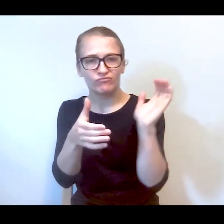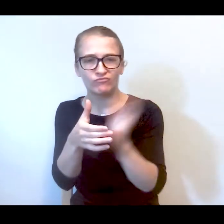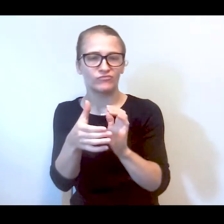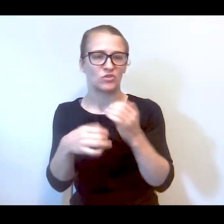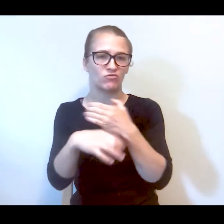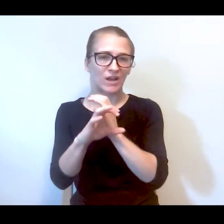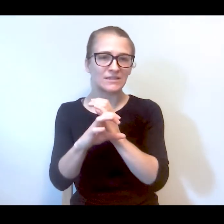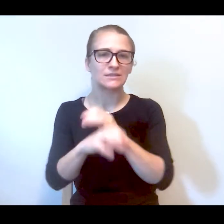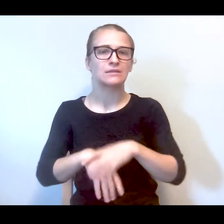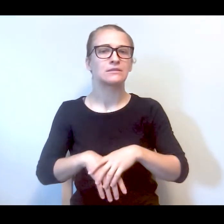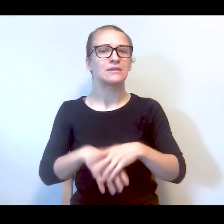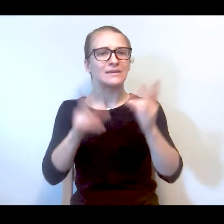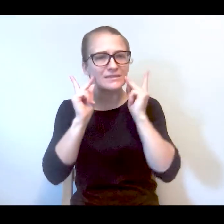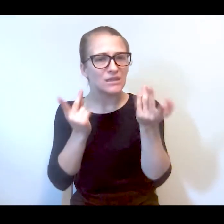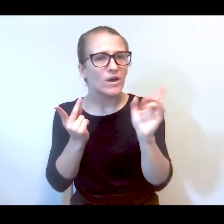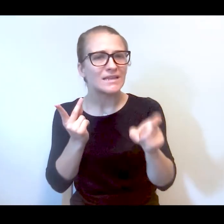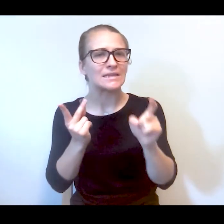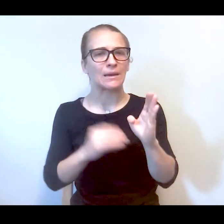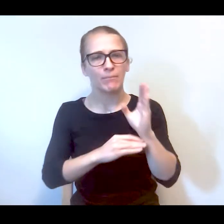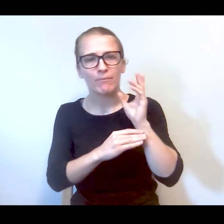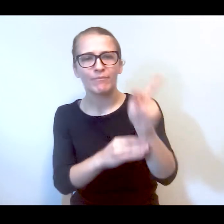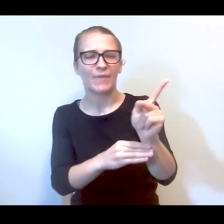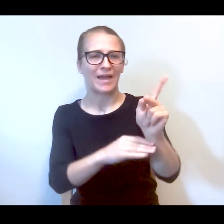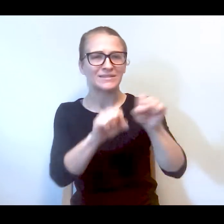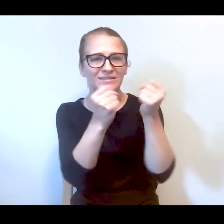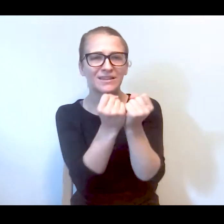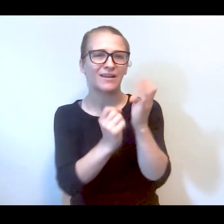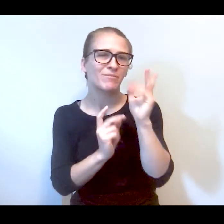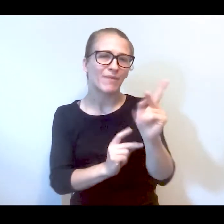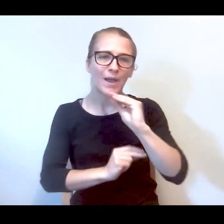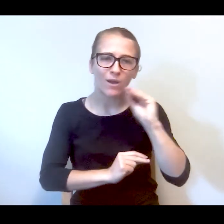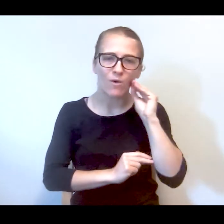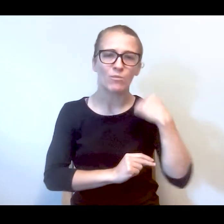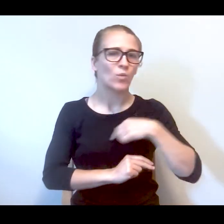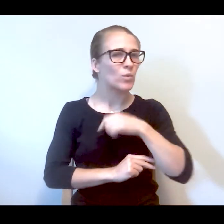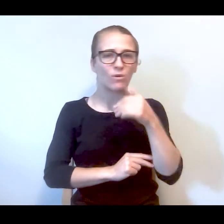and those places work to get you back on your feet to get what you need in order to go back home.